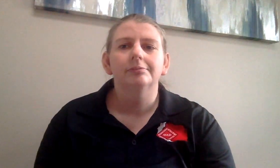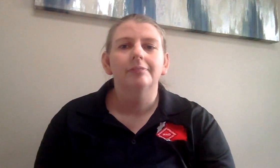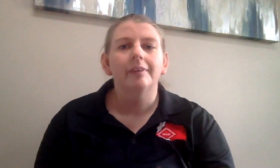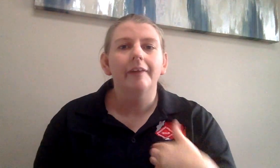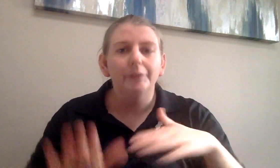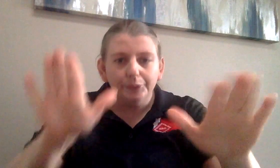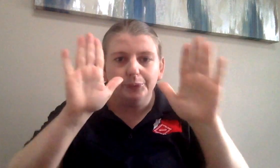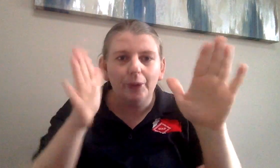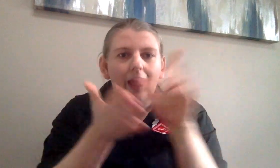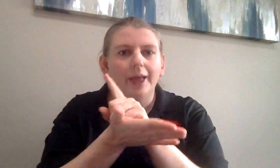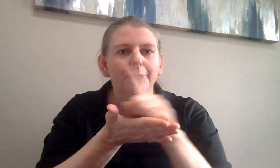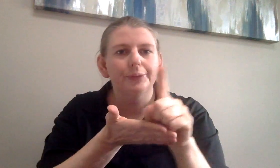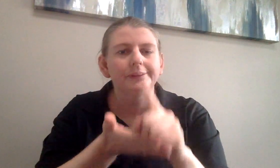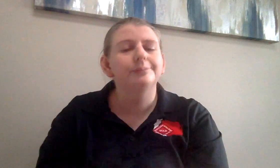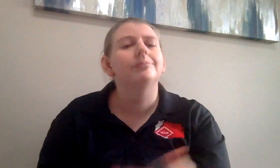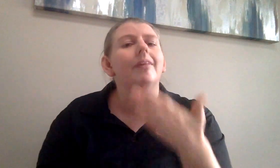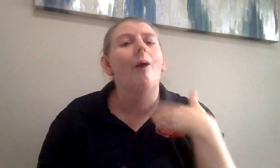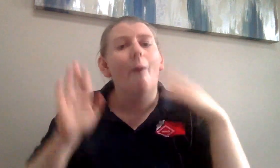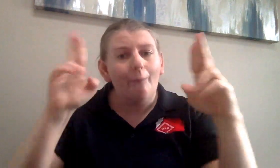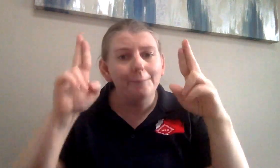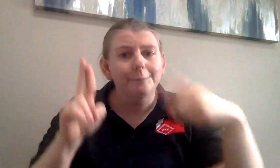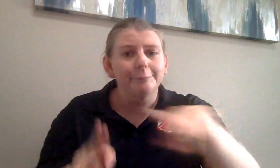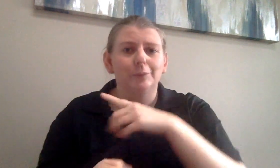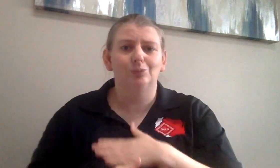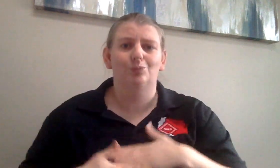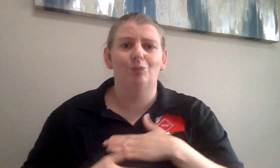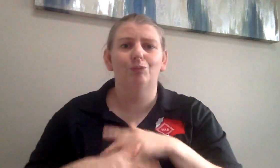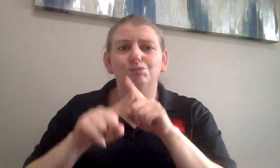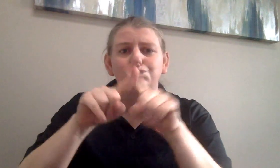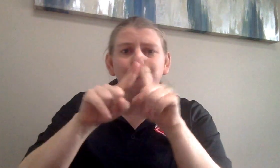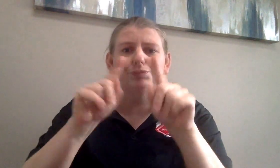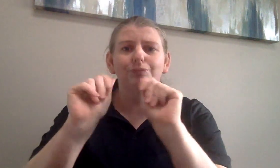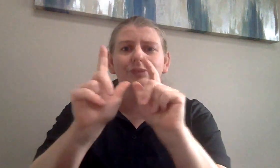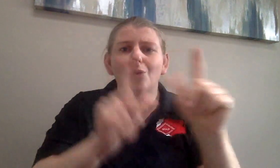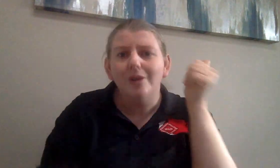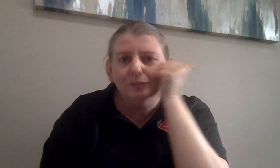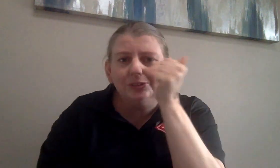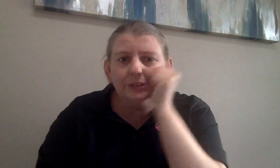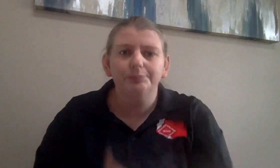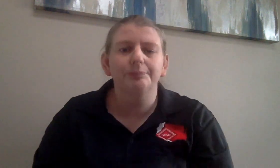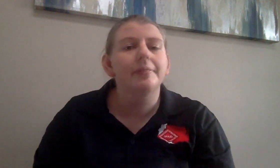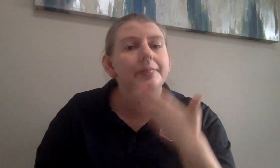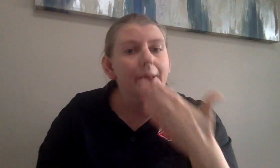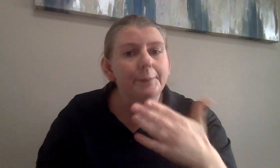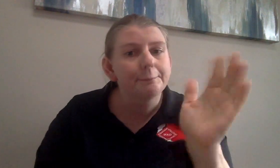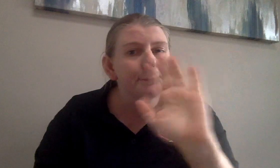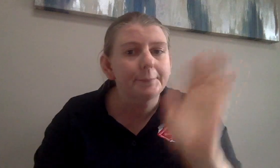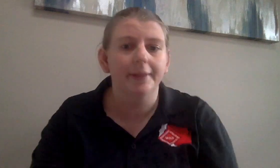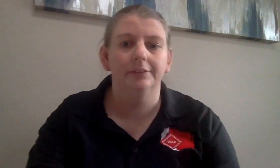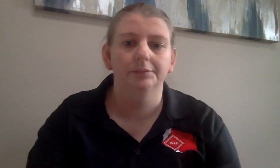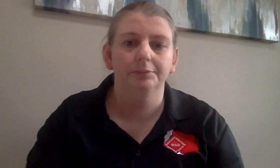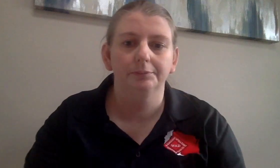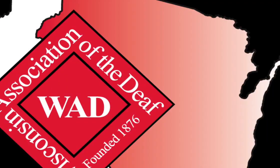Have a great week! I hope you will enjoy various videos this week. Thanks- goodbye!